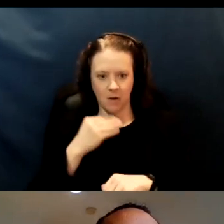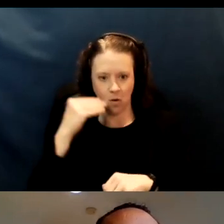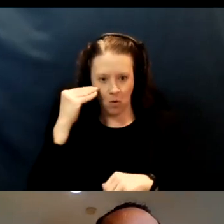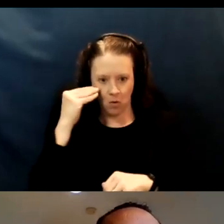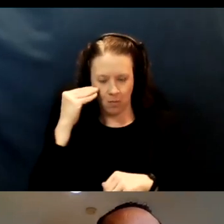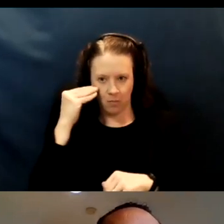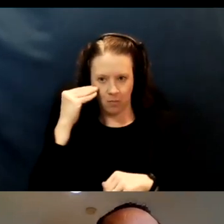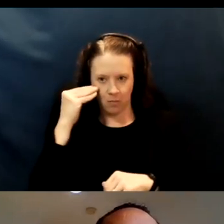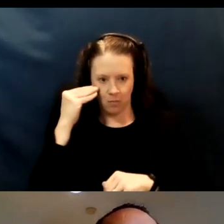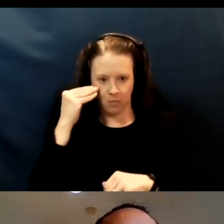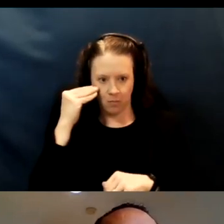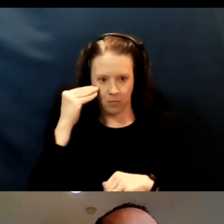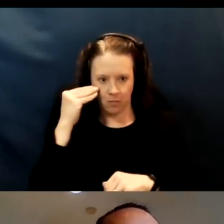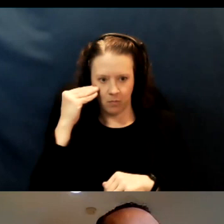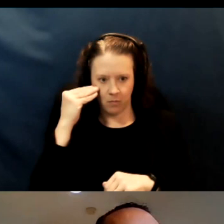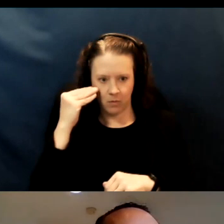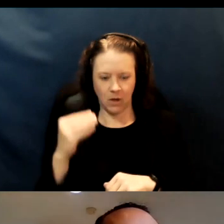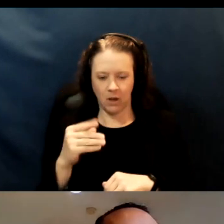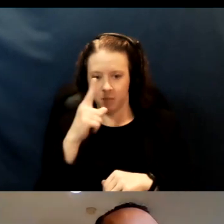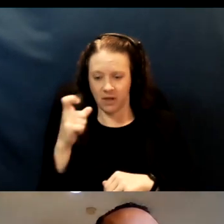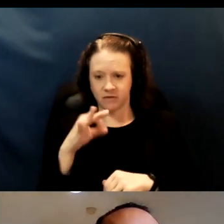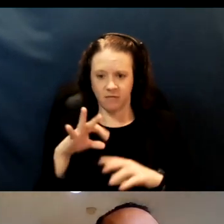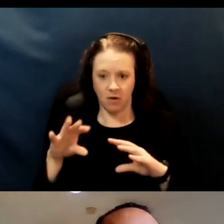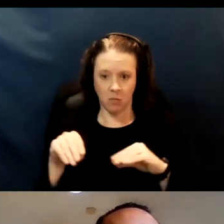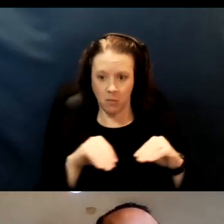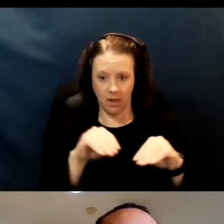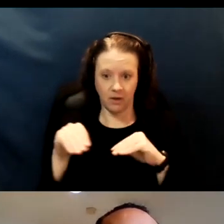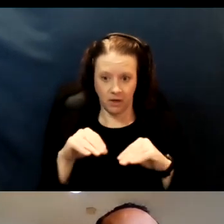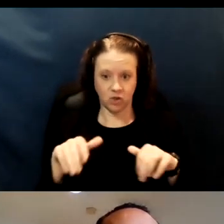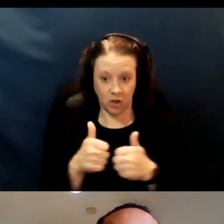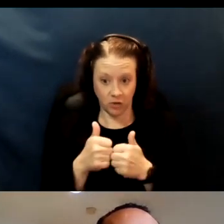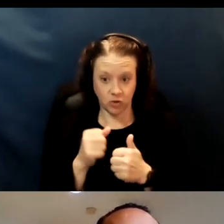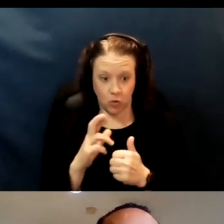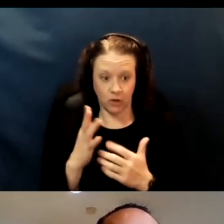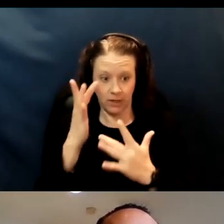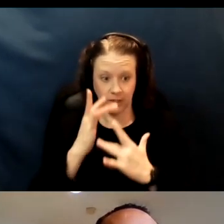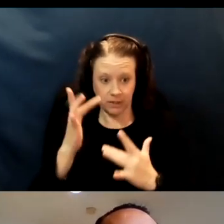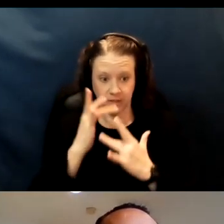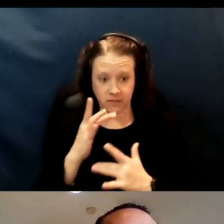Sorry, there's a typo there. Due to mobility challenges or illness and require in-home vaccination.